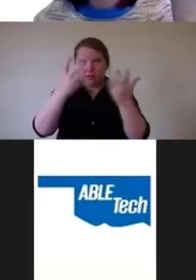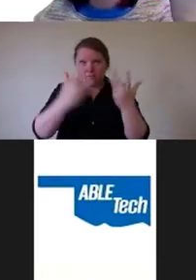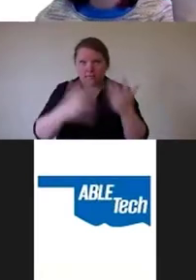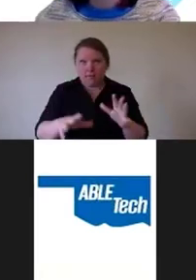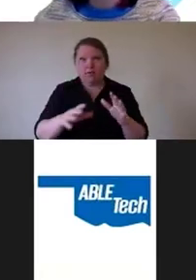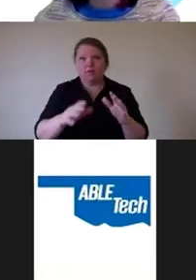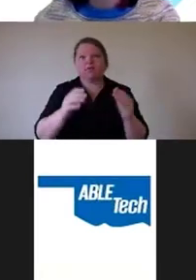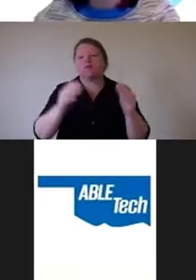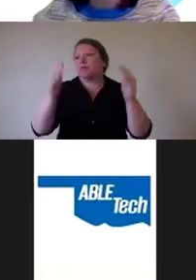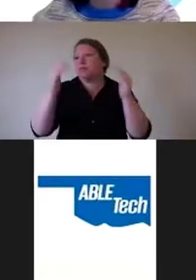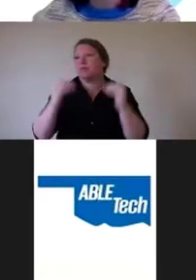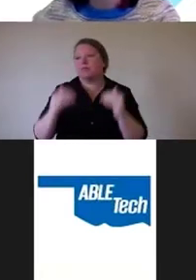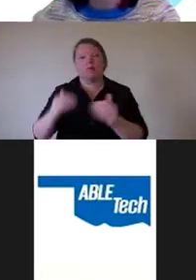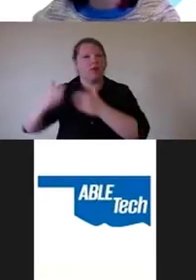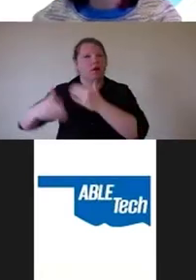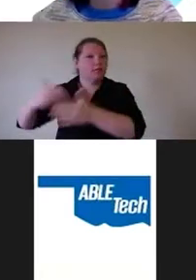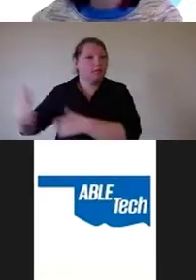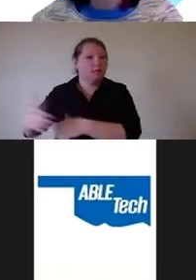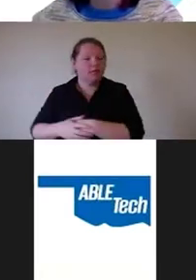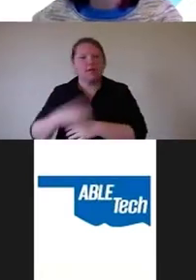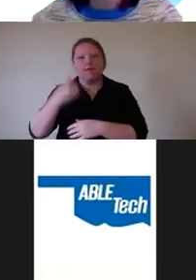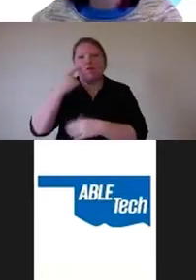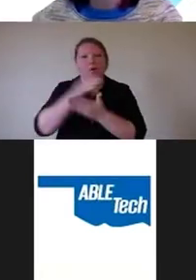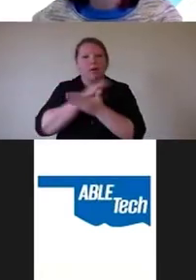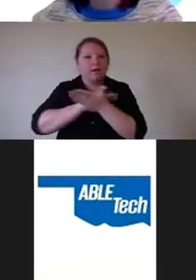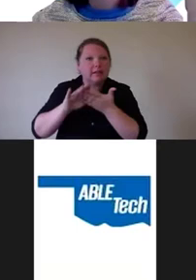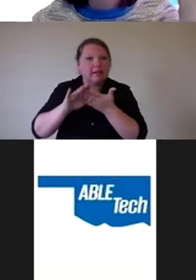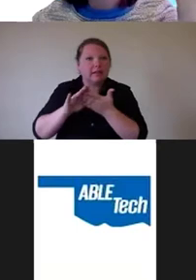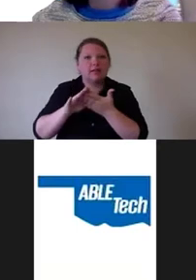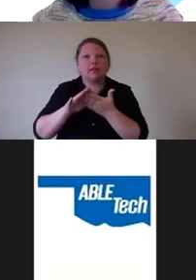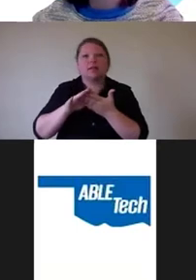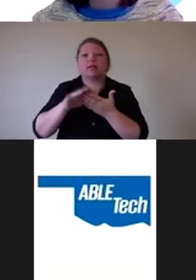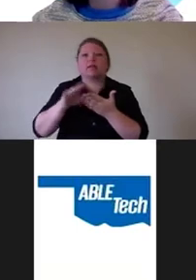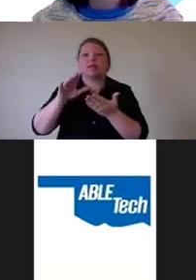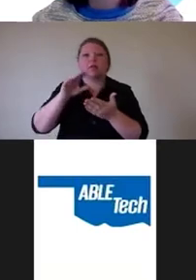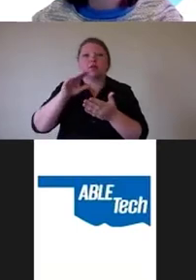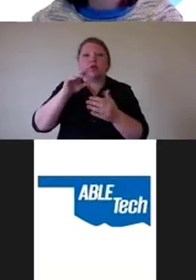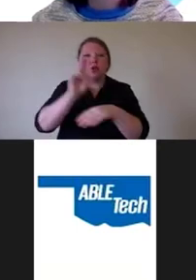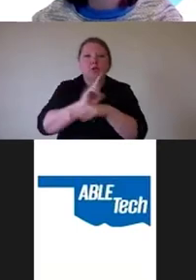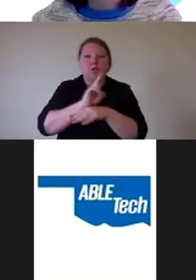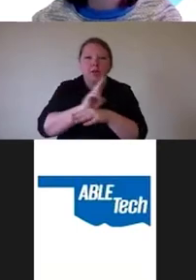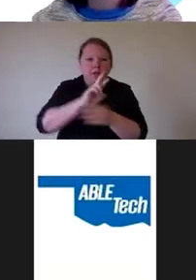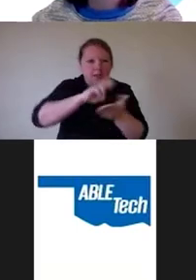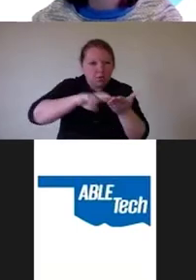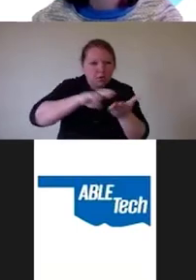So for clean, I recommend usability research at a structured user research program.